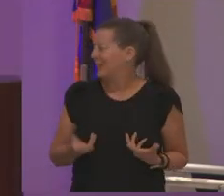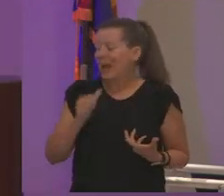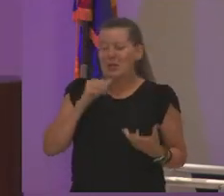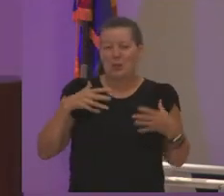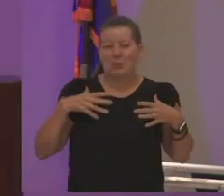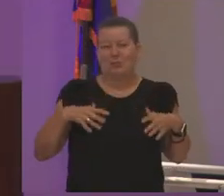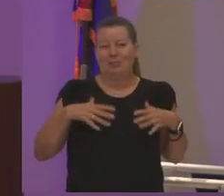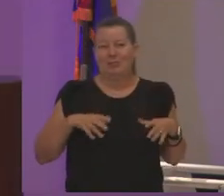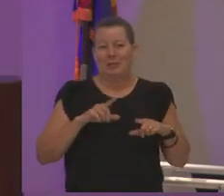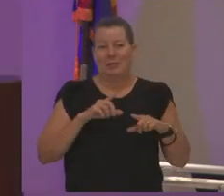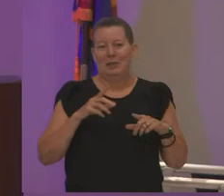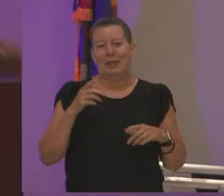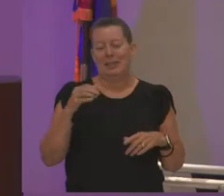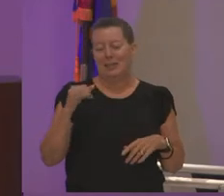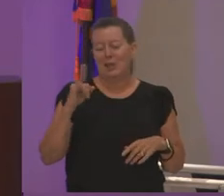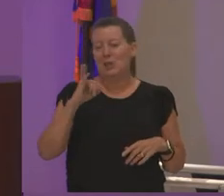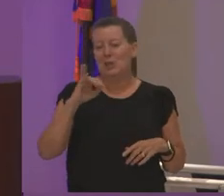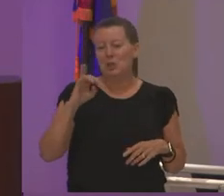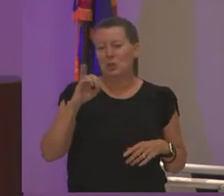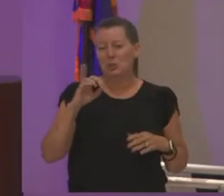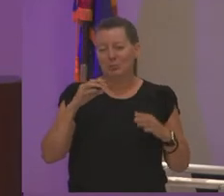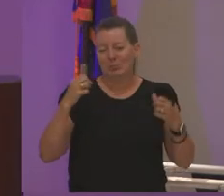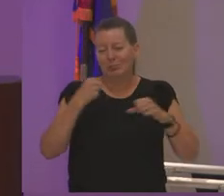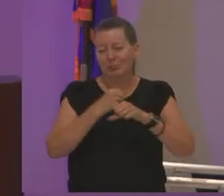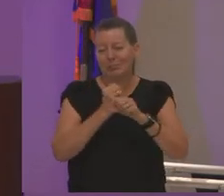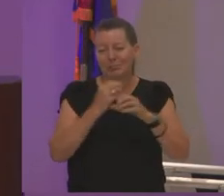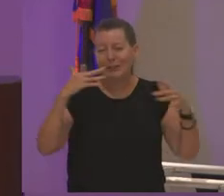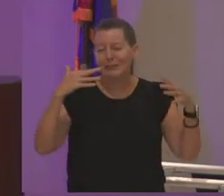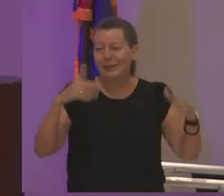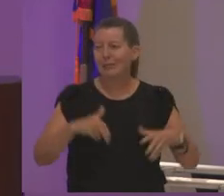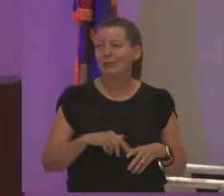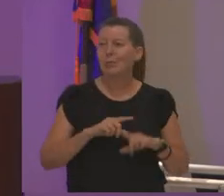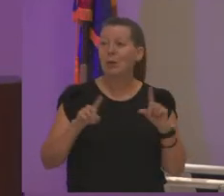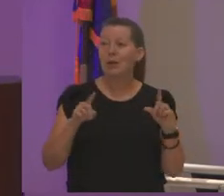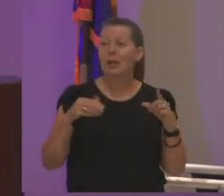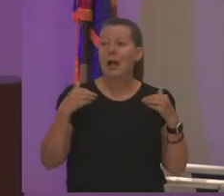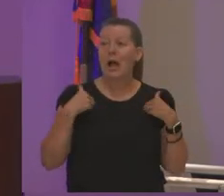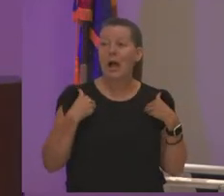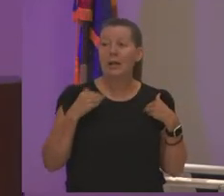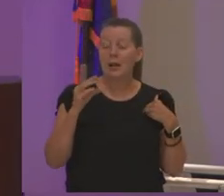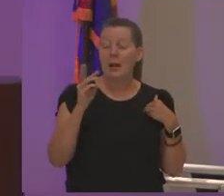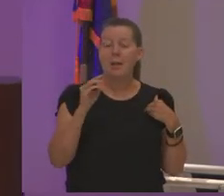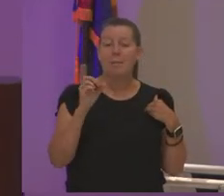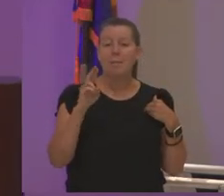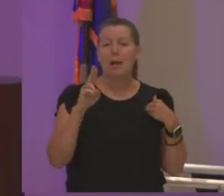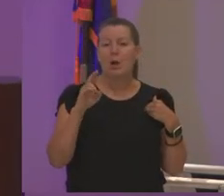jingles because i got my keys and everything on it but i i had a maricopa lanyard and i was happy